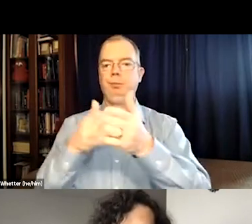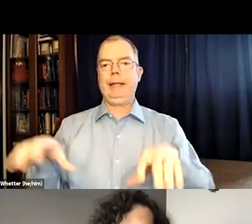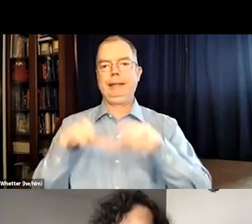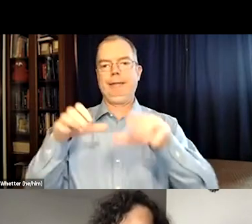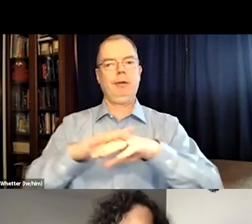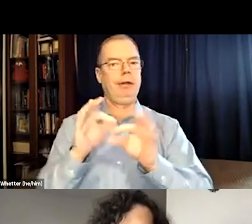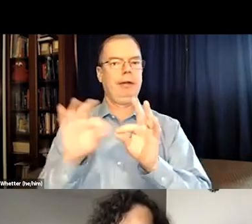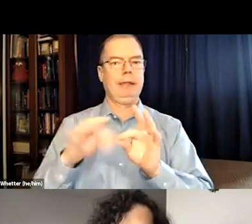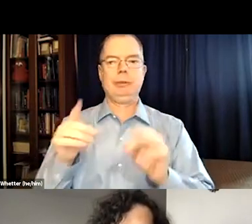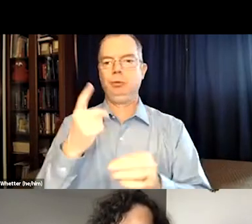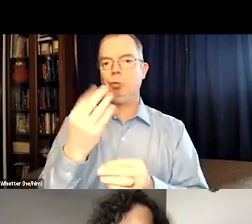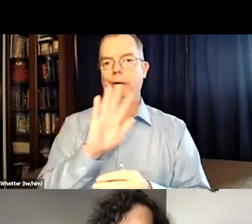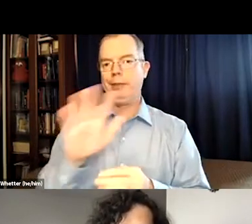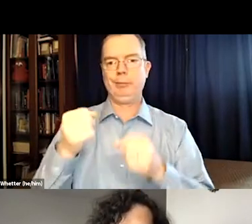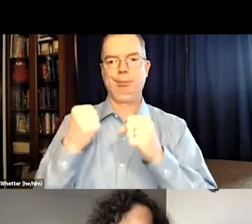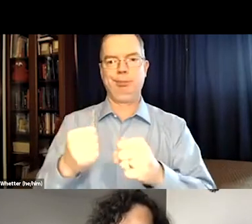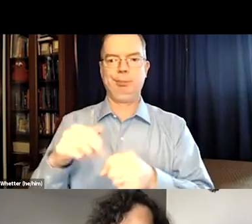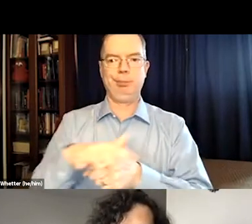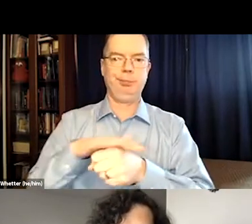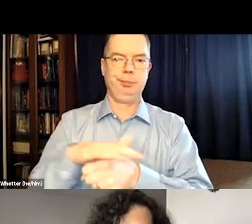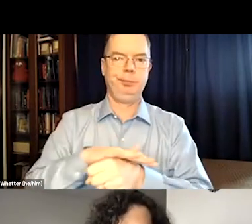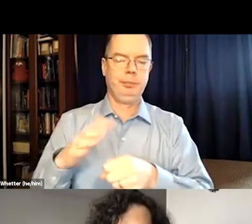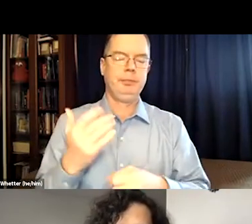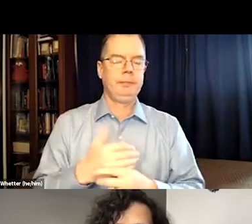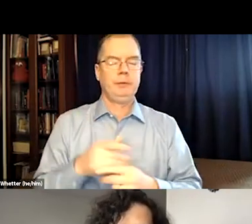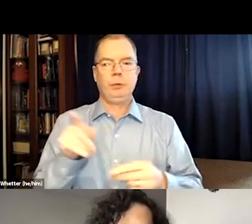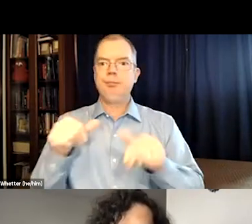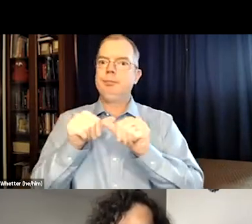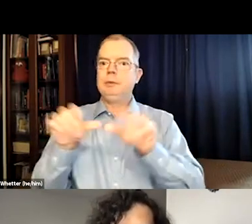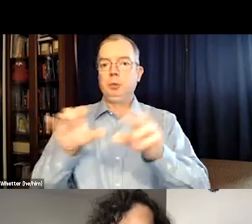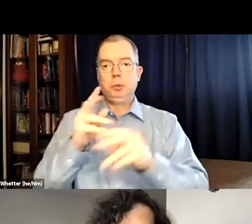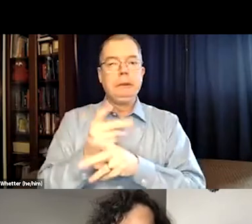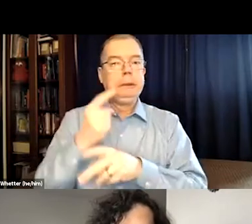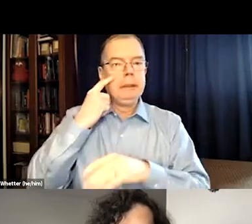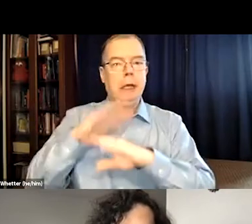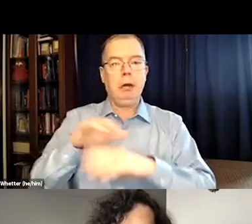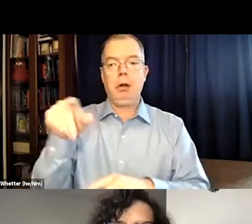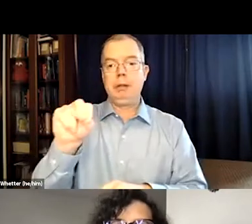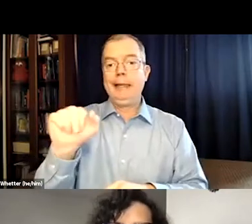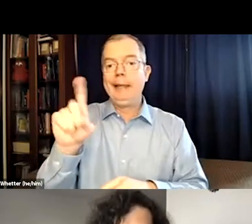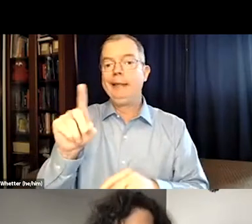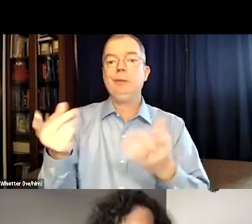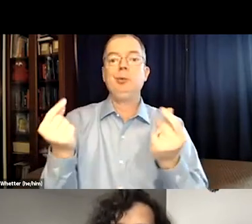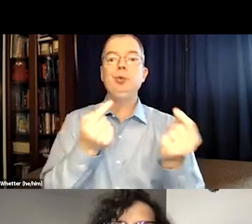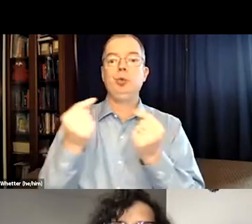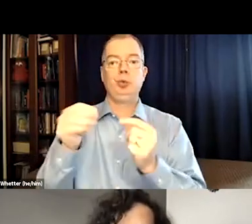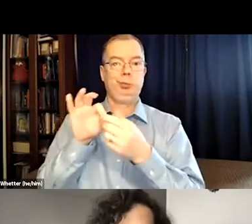And they have filed a multitude of lawsuits, and that's one of their strengths, and they have been doing that.